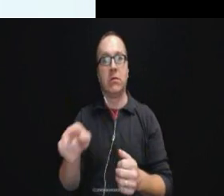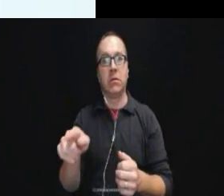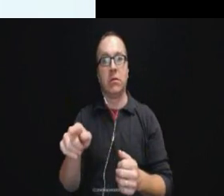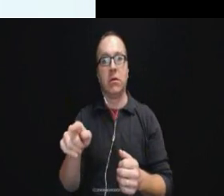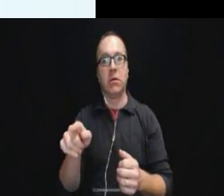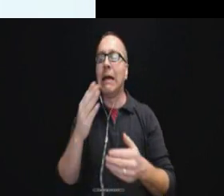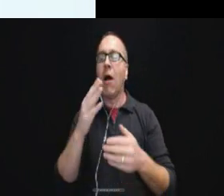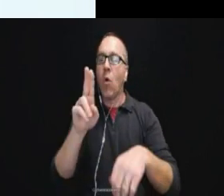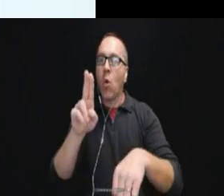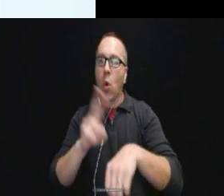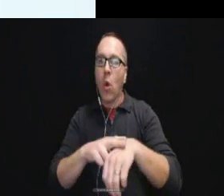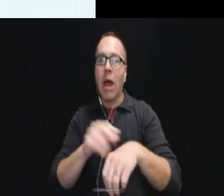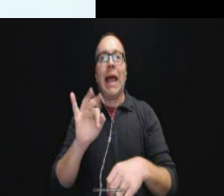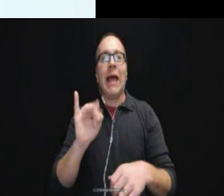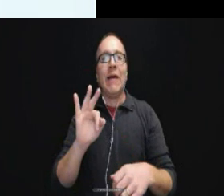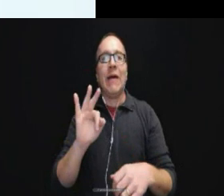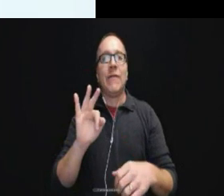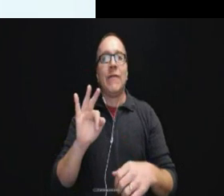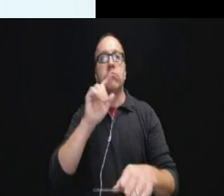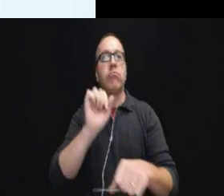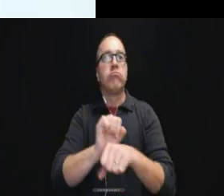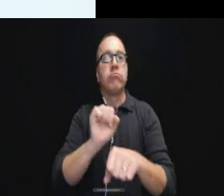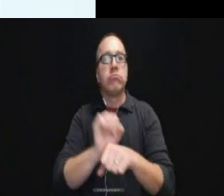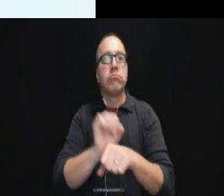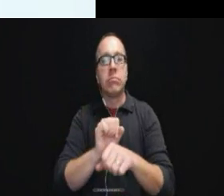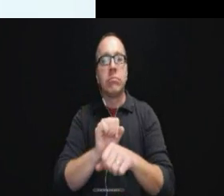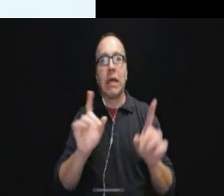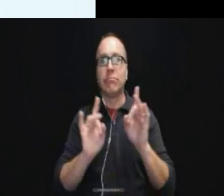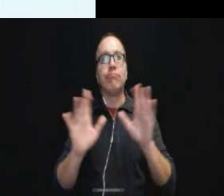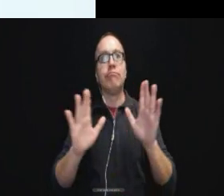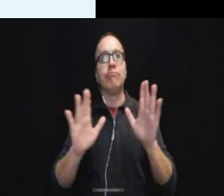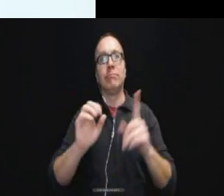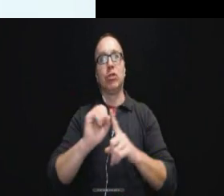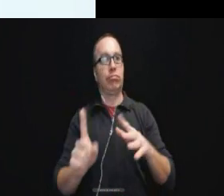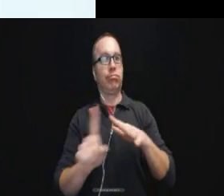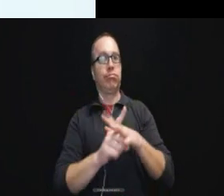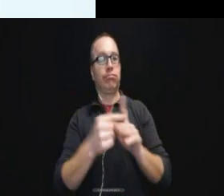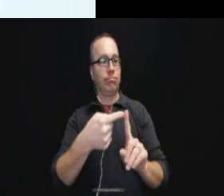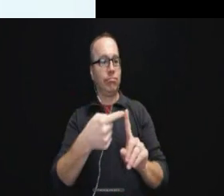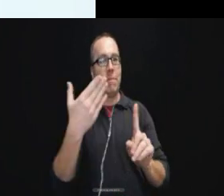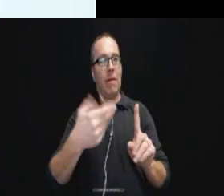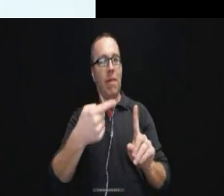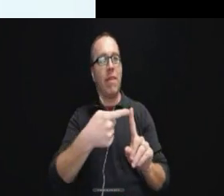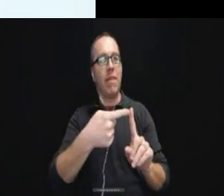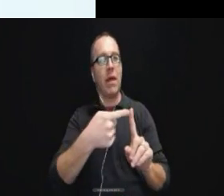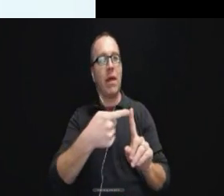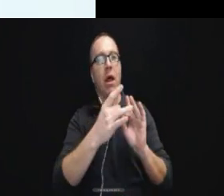If it is a true exigent circumstance that might be a relevant factor in deciding what